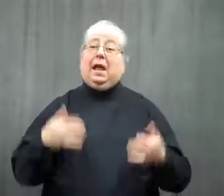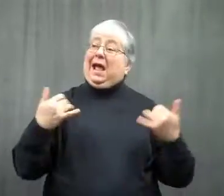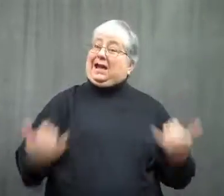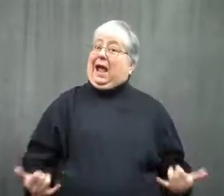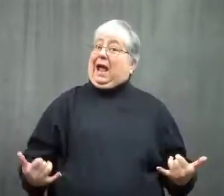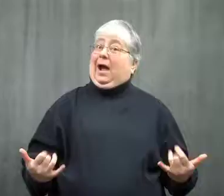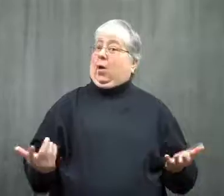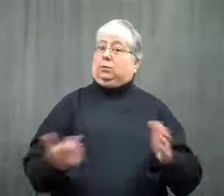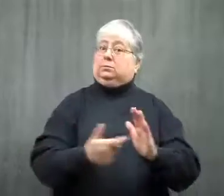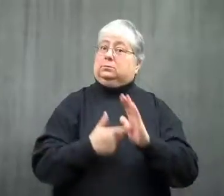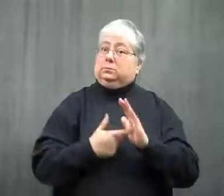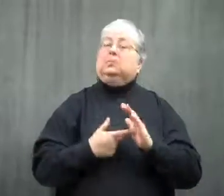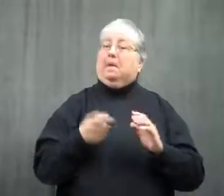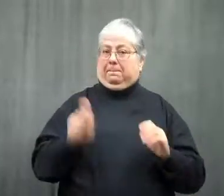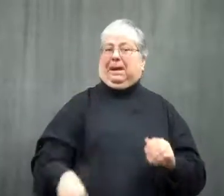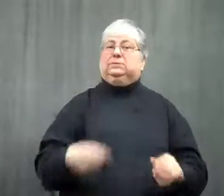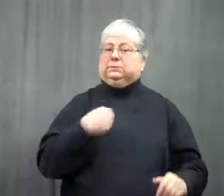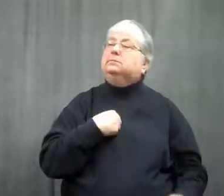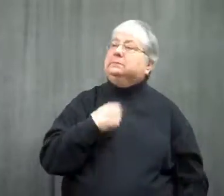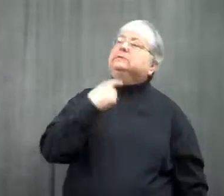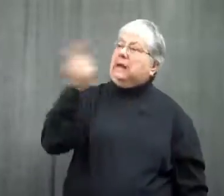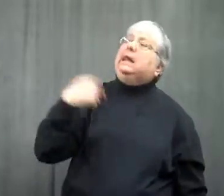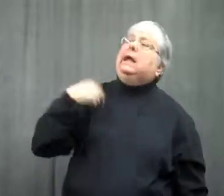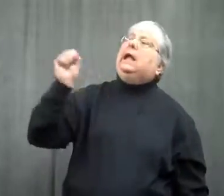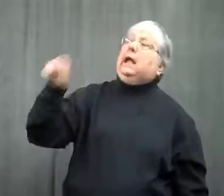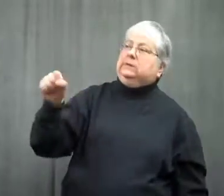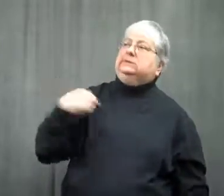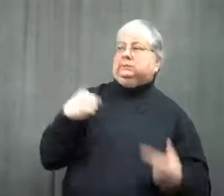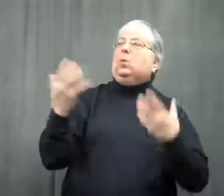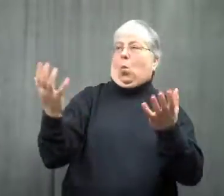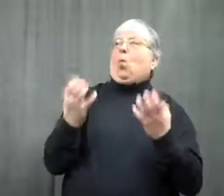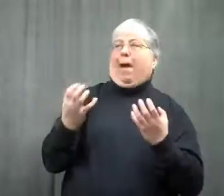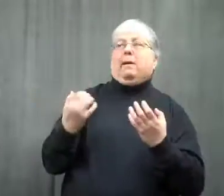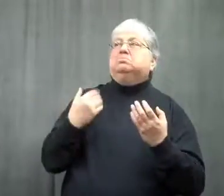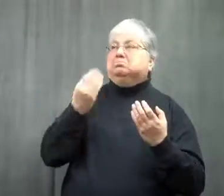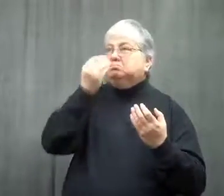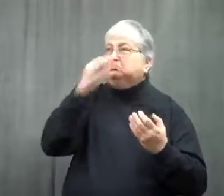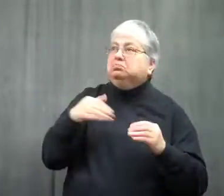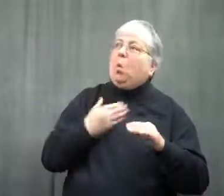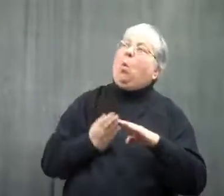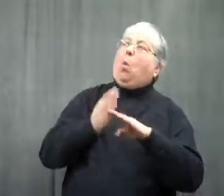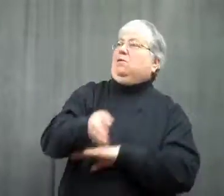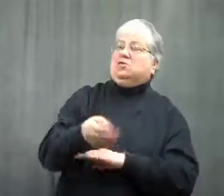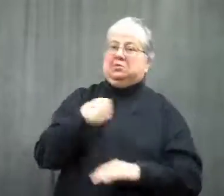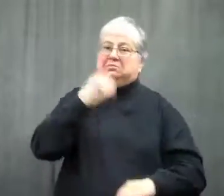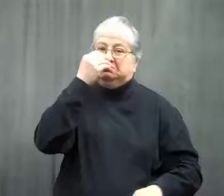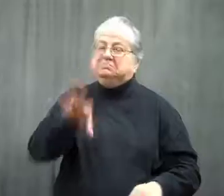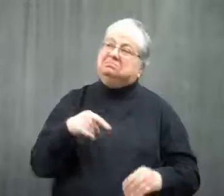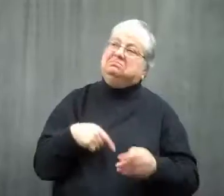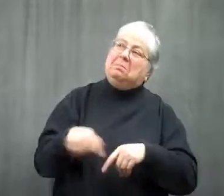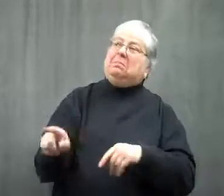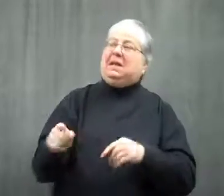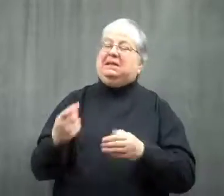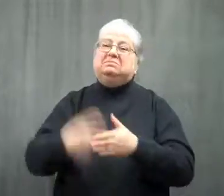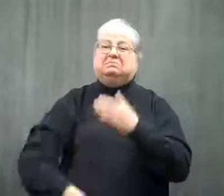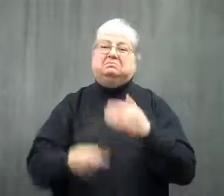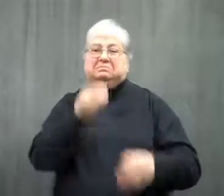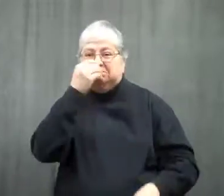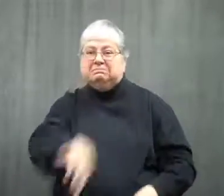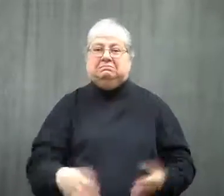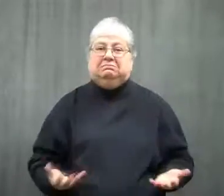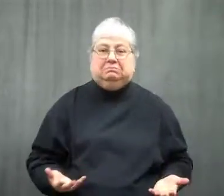You now have to notify the company you do want to be able to go over the limit, and pay the fee.